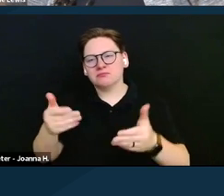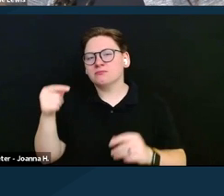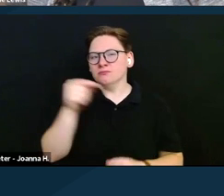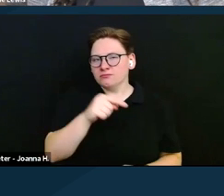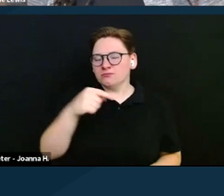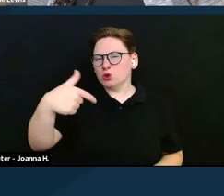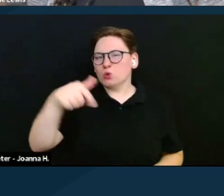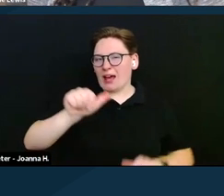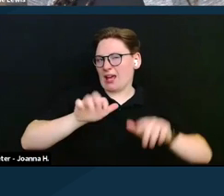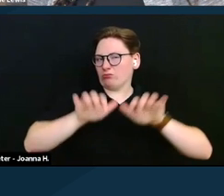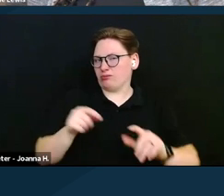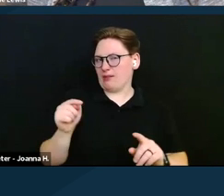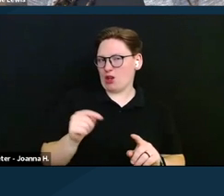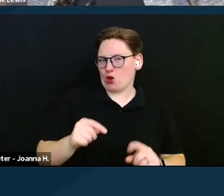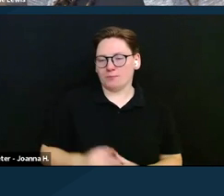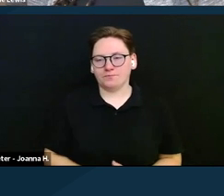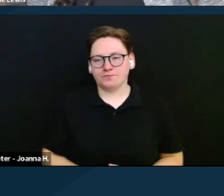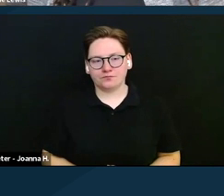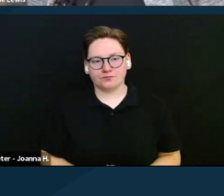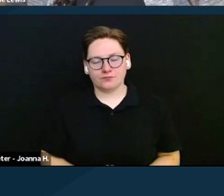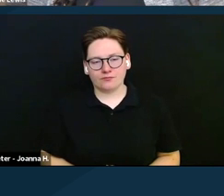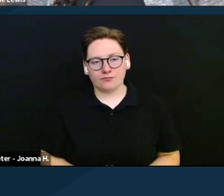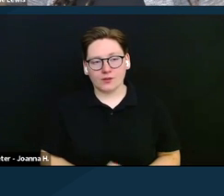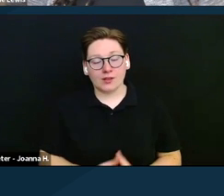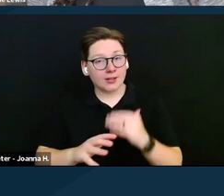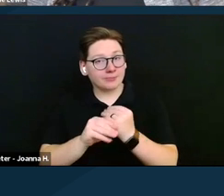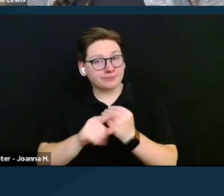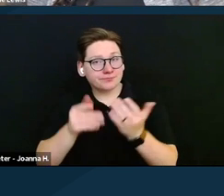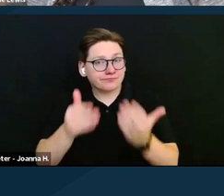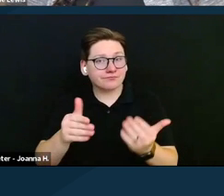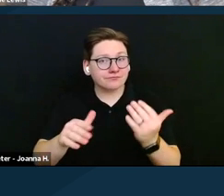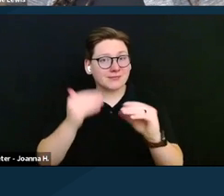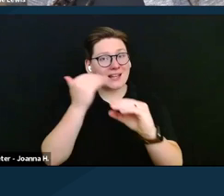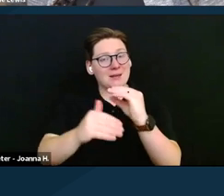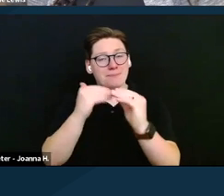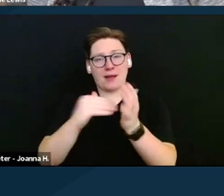Additionally, please add your email address so that, if we're not able to get to your questions,